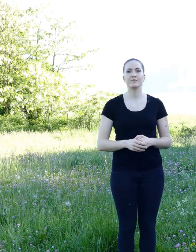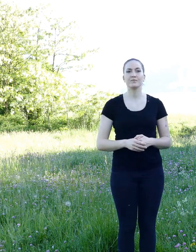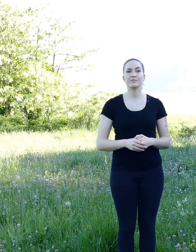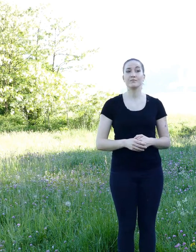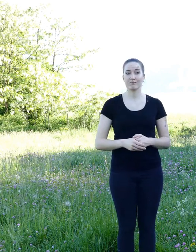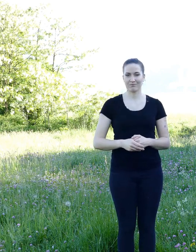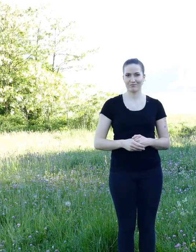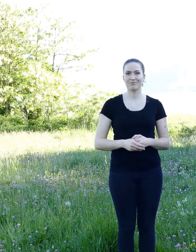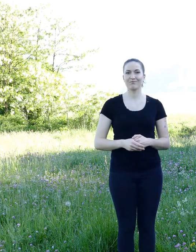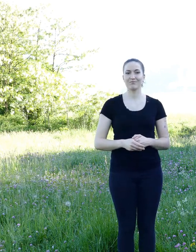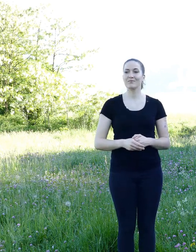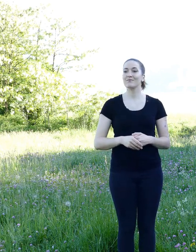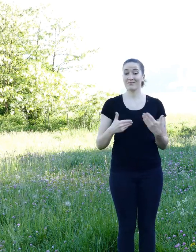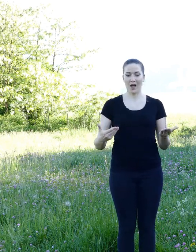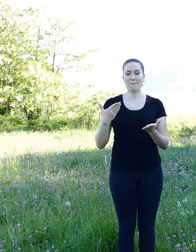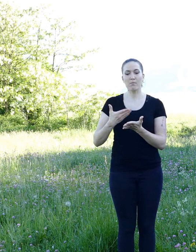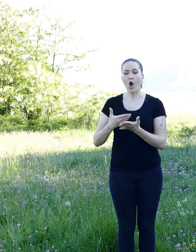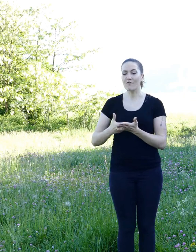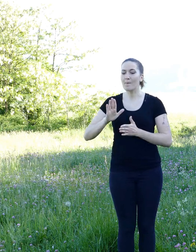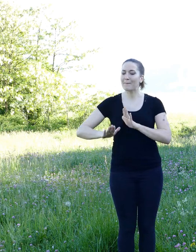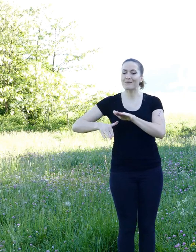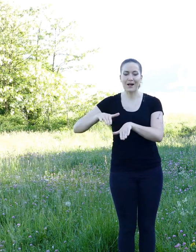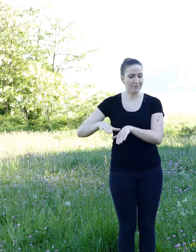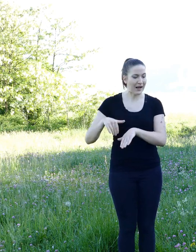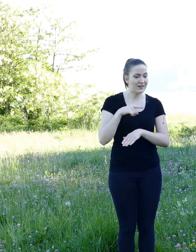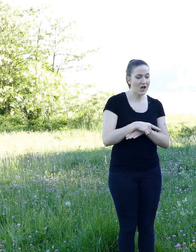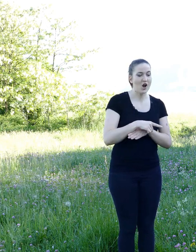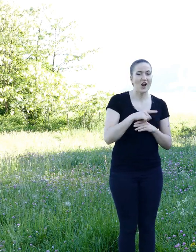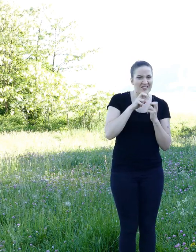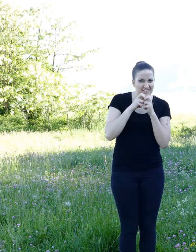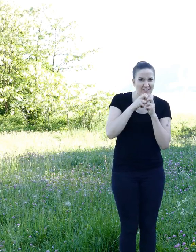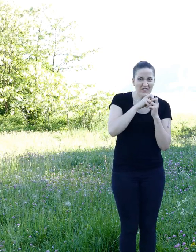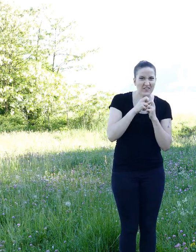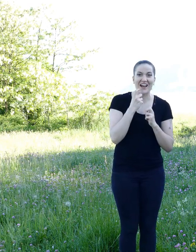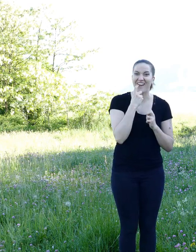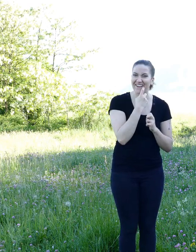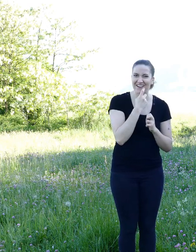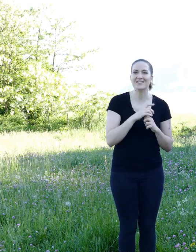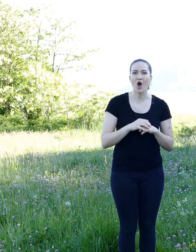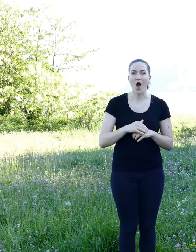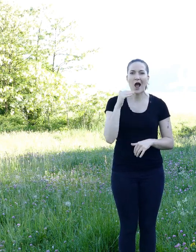The evidences had been gathered, maybe with some luck only a few minutes would be need to find the perpetrator, though the squirrel.